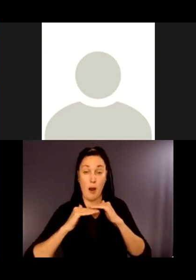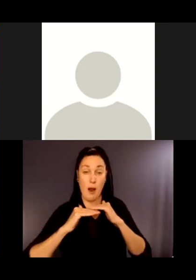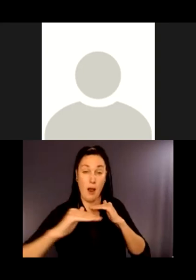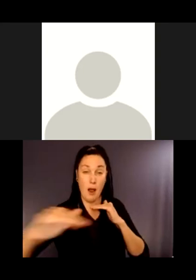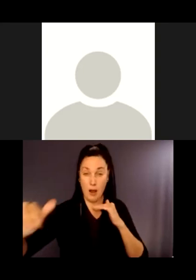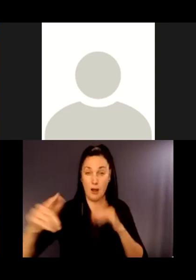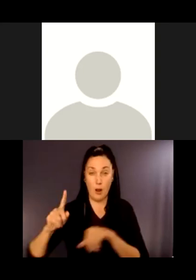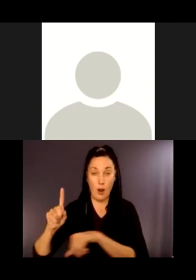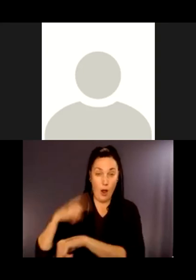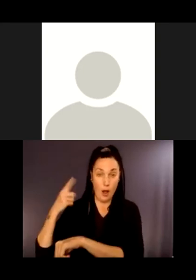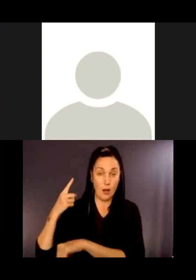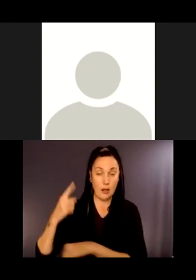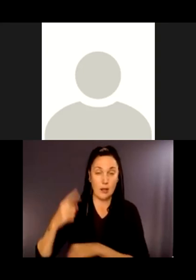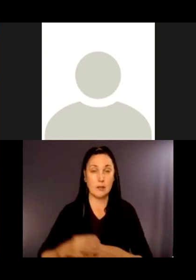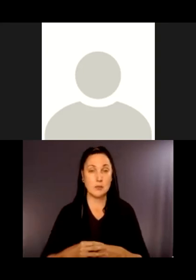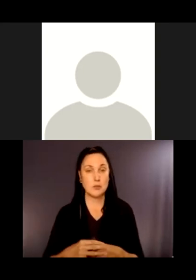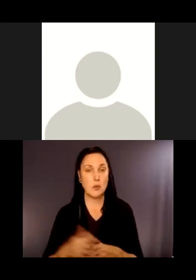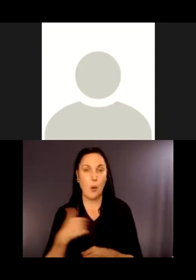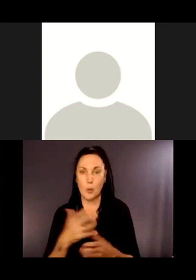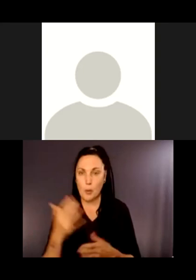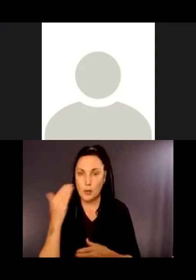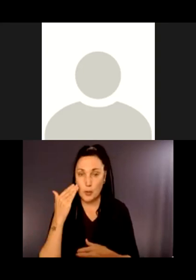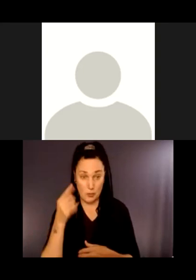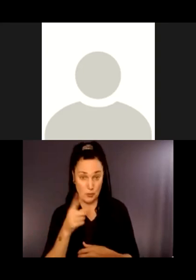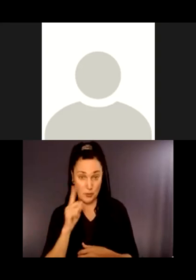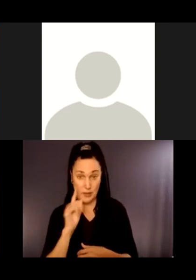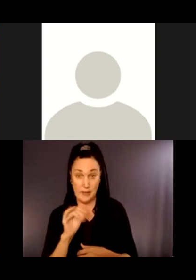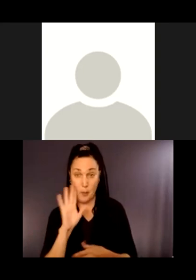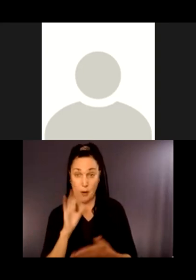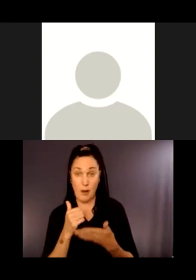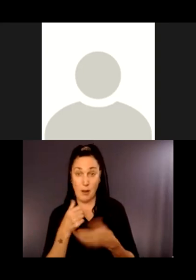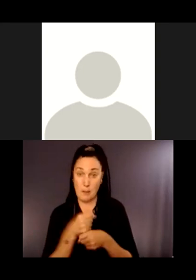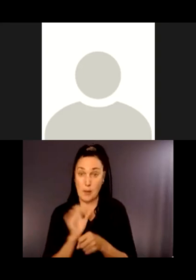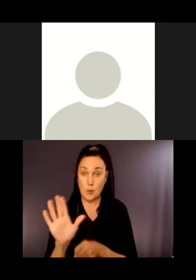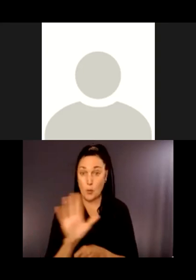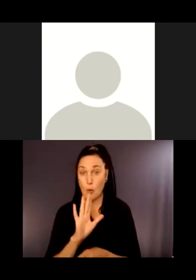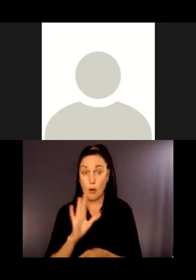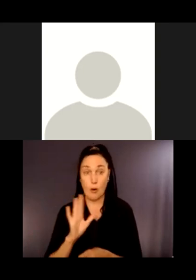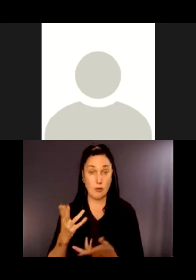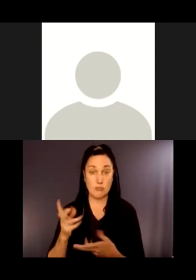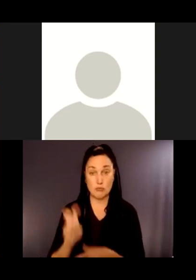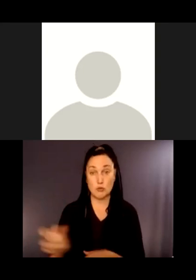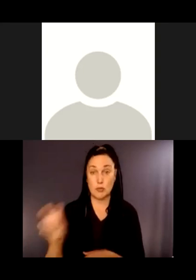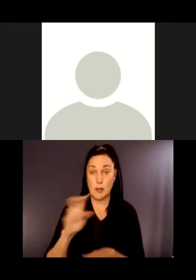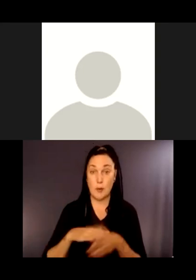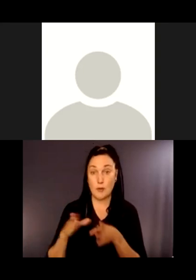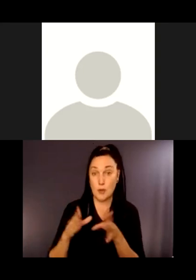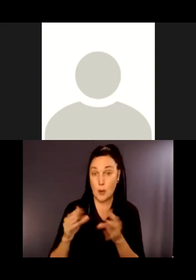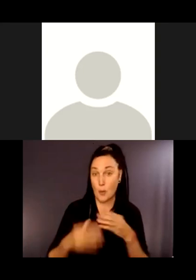So we want to know if you think this would be useful and make your trip more enjoyable or your loved one's trips more enjoyable.